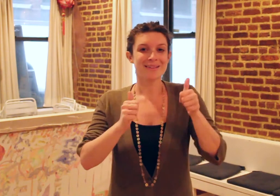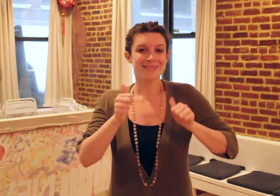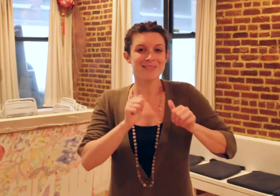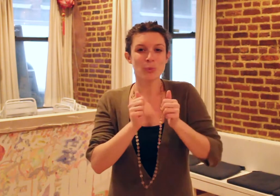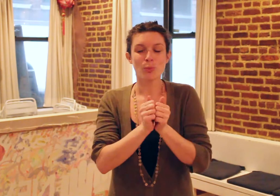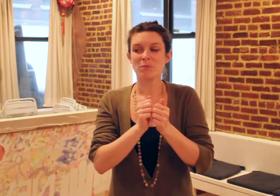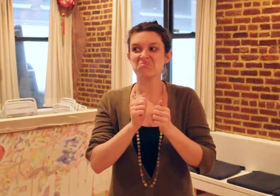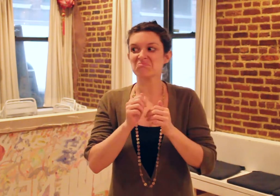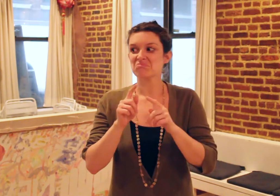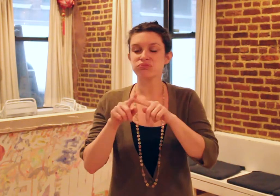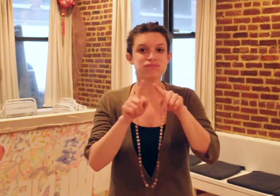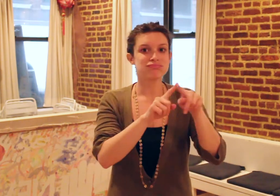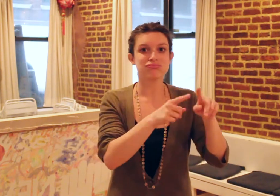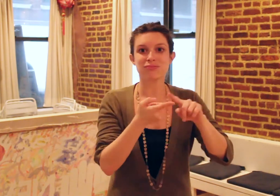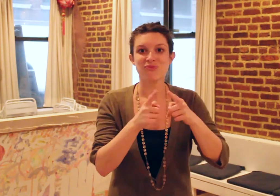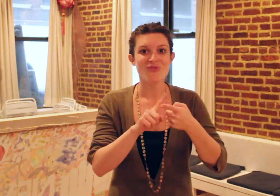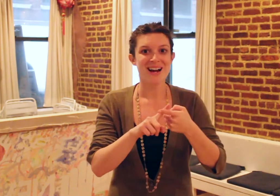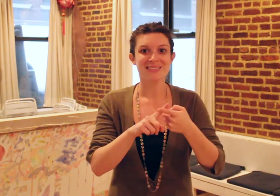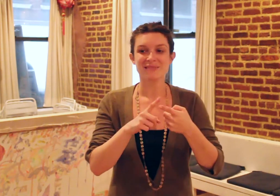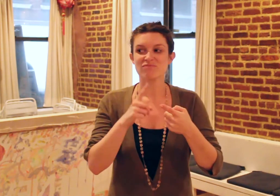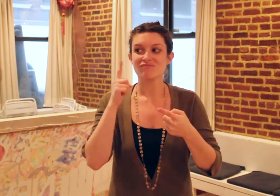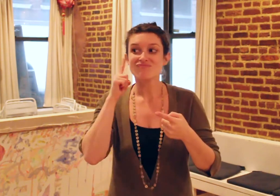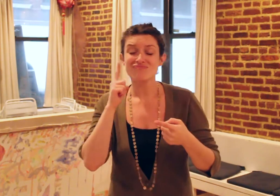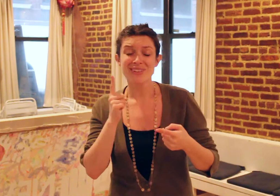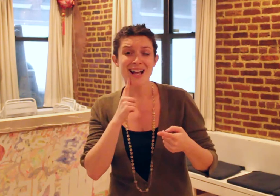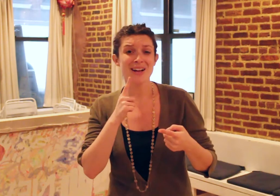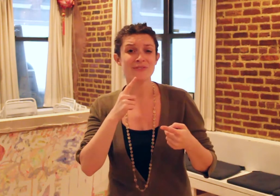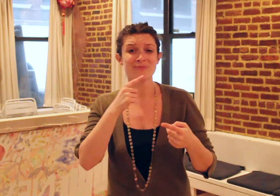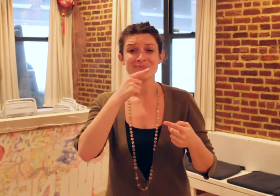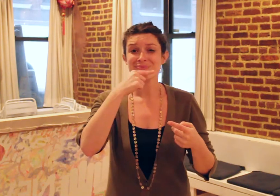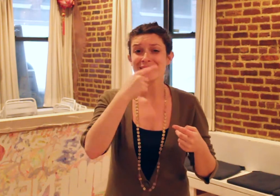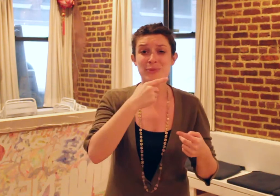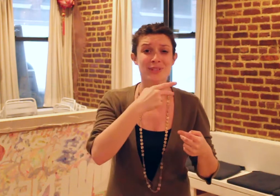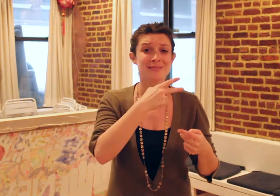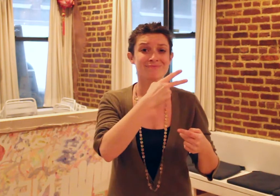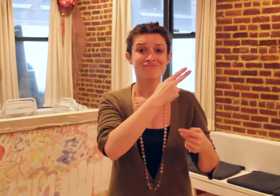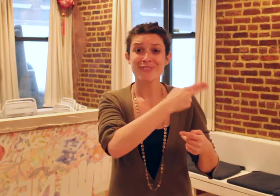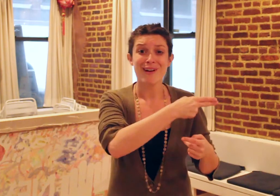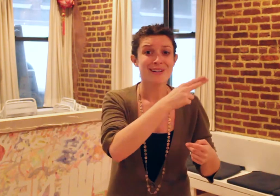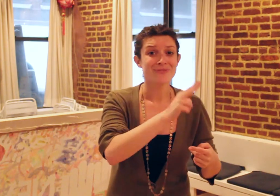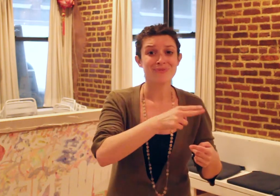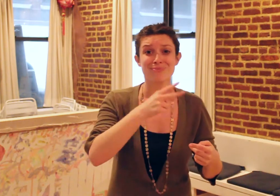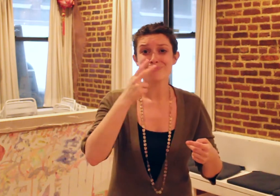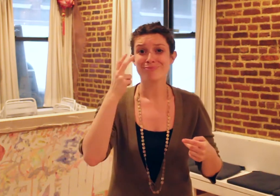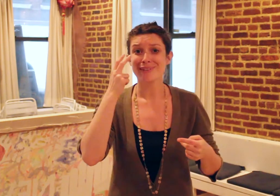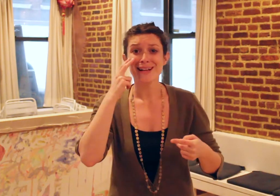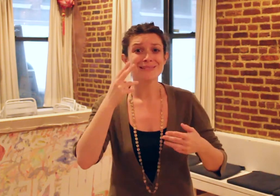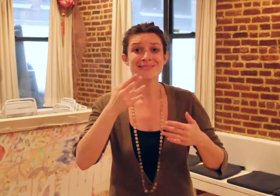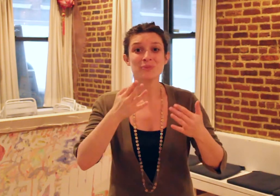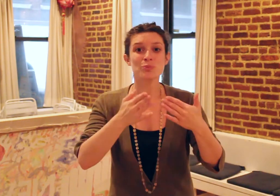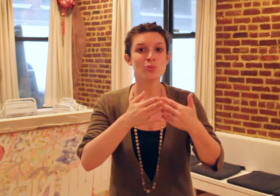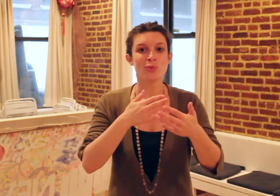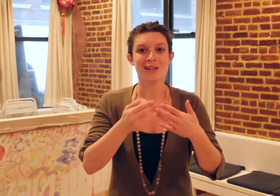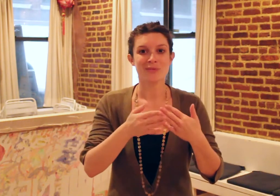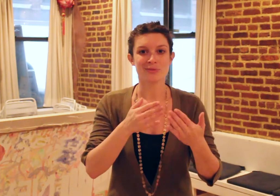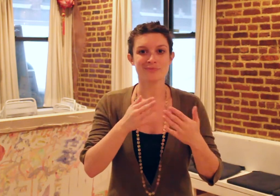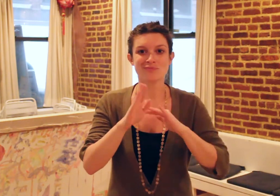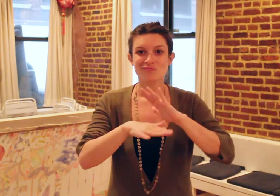with different friends... Deaf...hearing...Hard-of-Hearing...Blind...whatever!